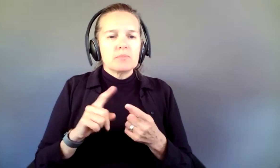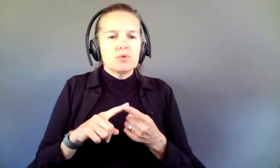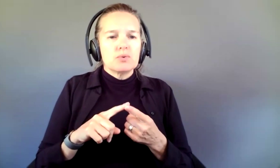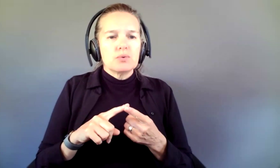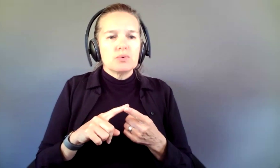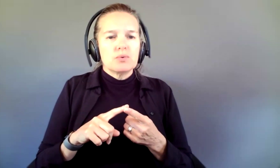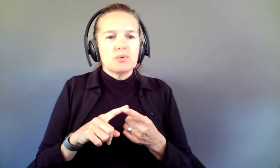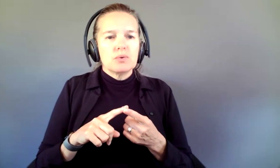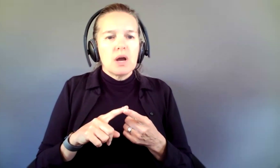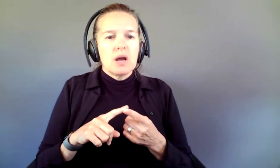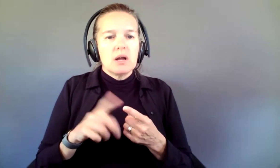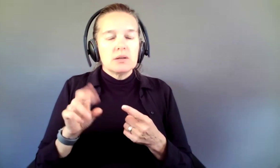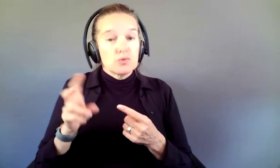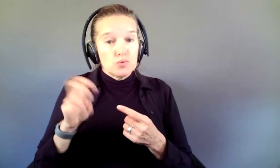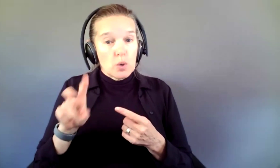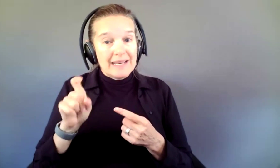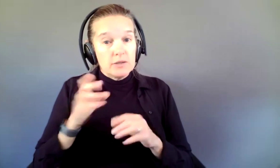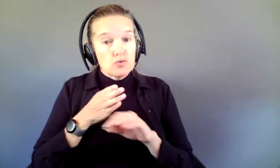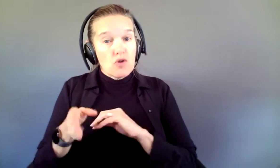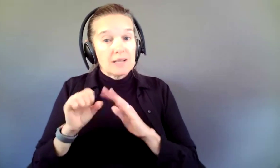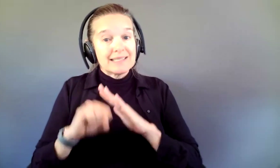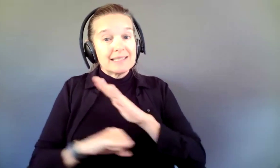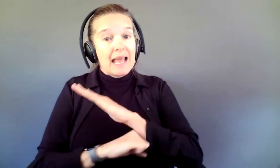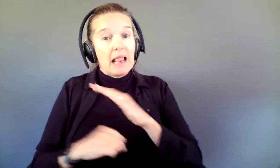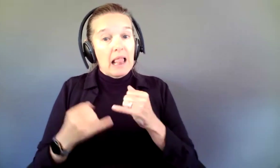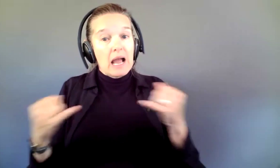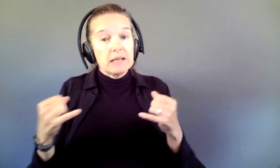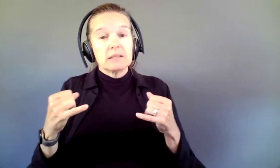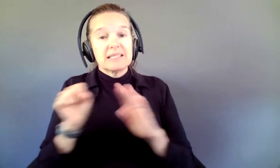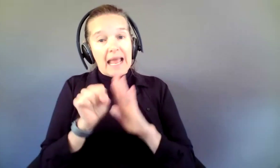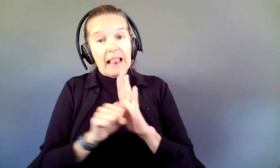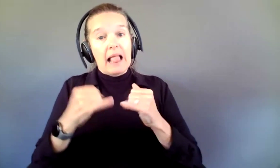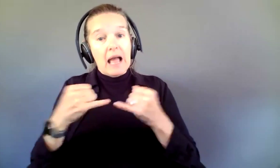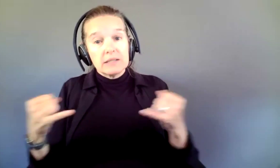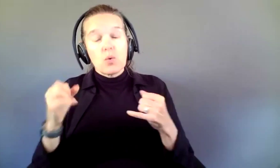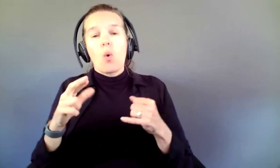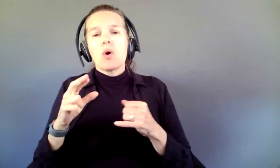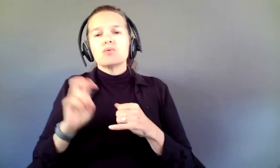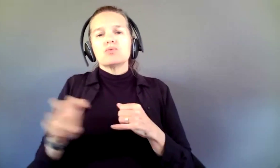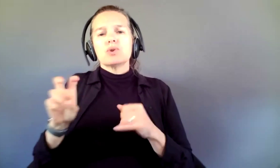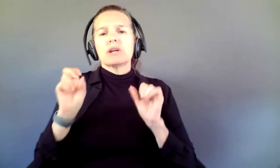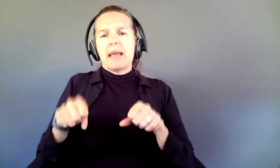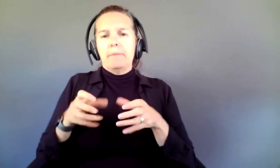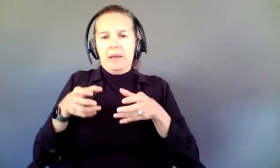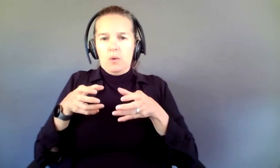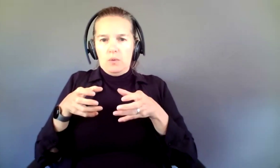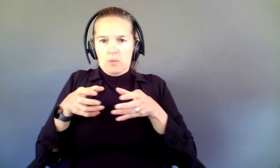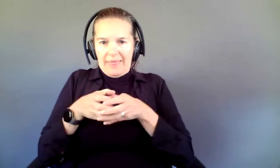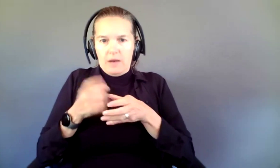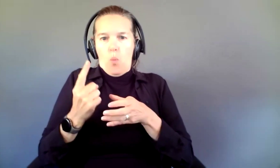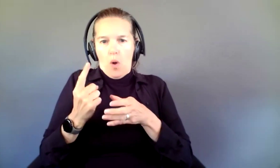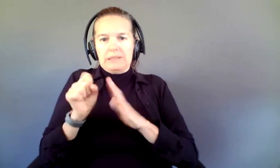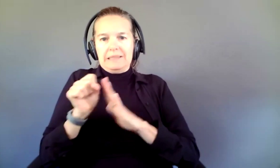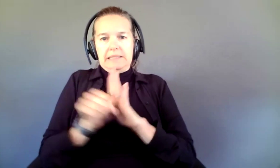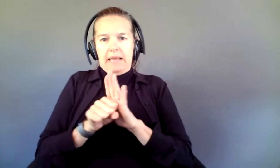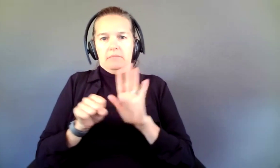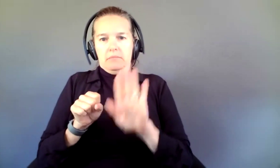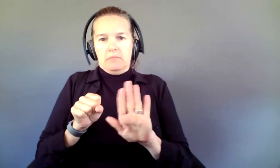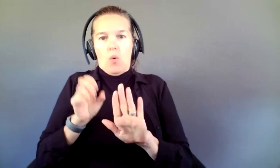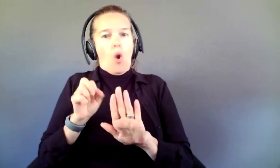tour need to cross state lines, or can a tour be contained within a single state be eligible? Oh,